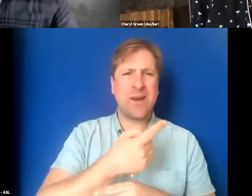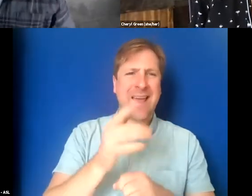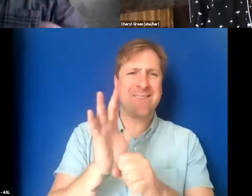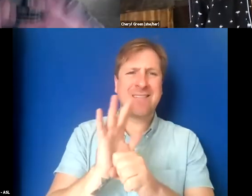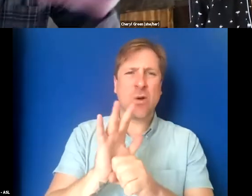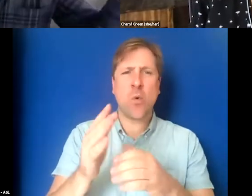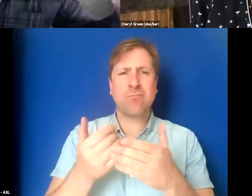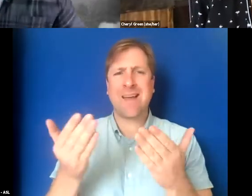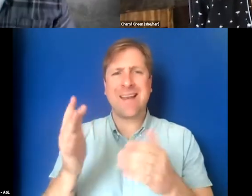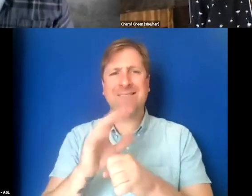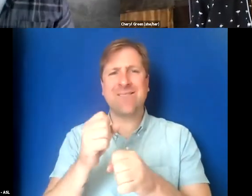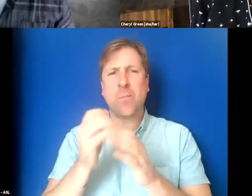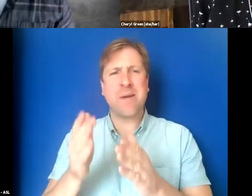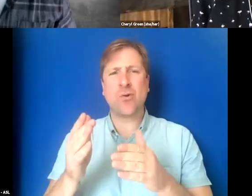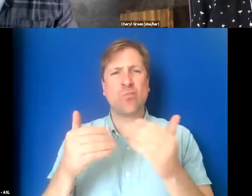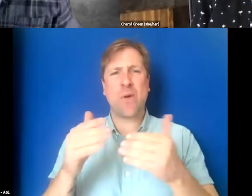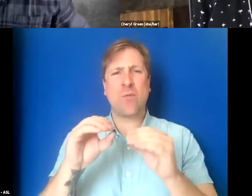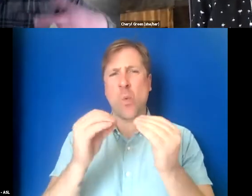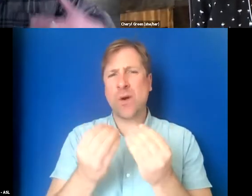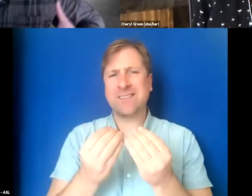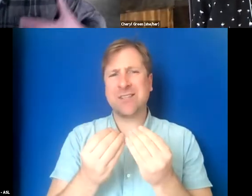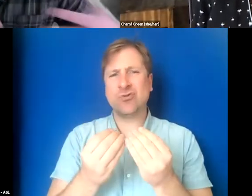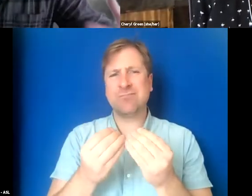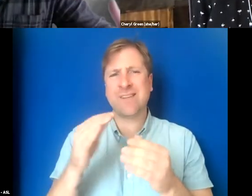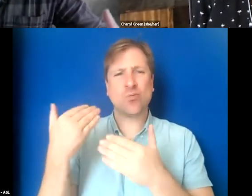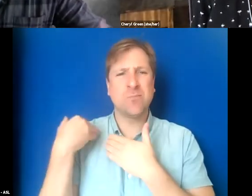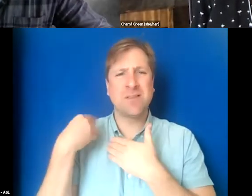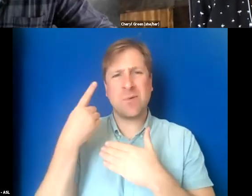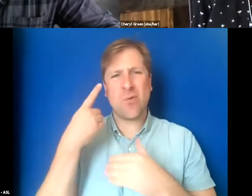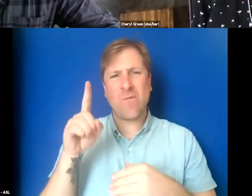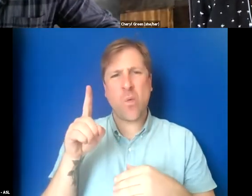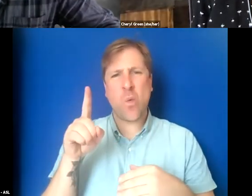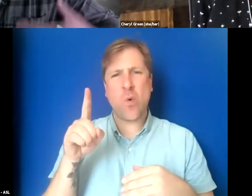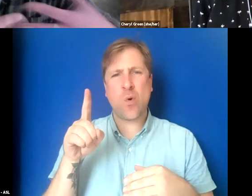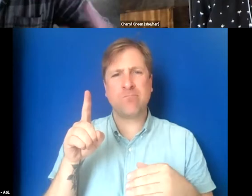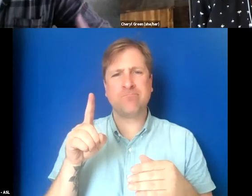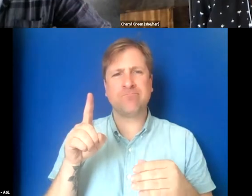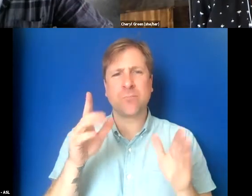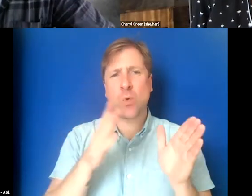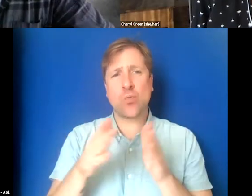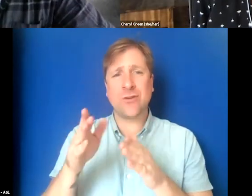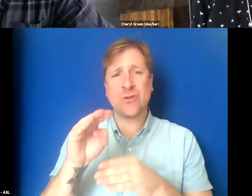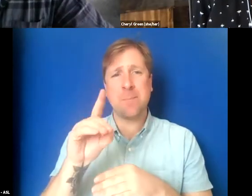any filmmaker or any organization that is responsible for putting media online.